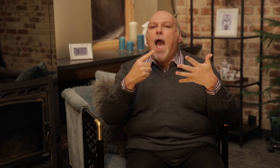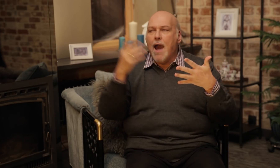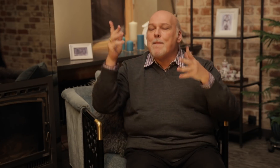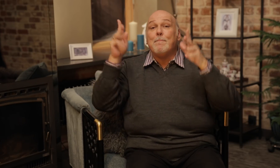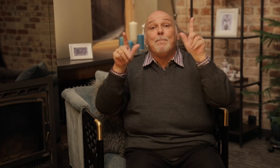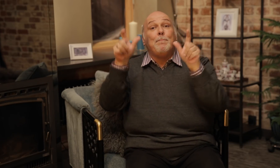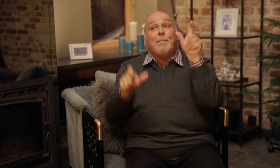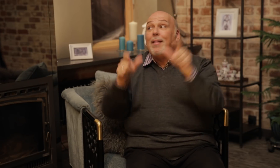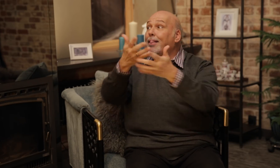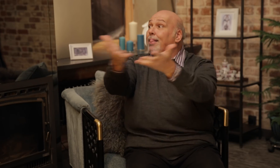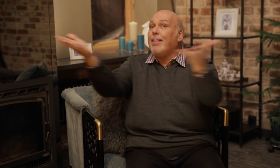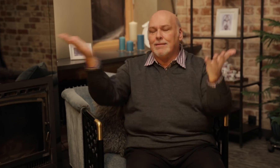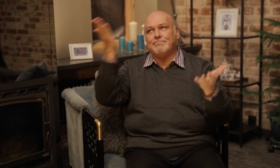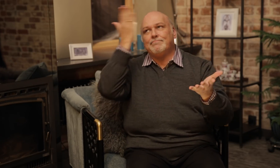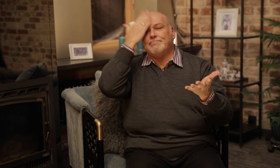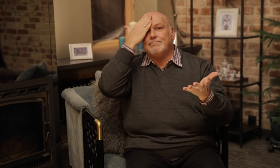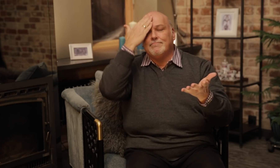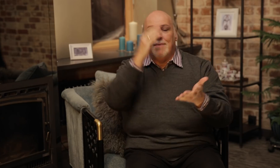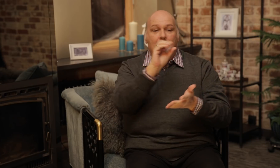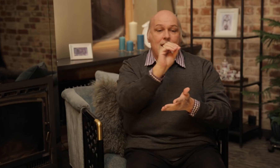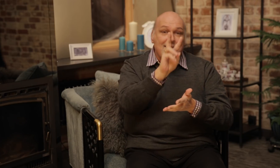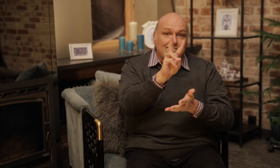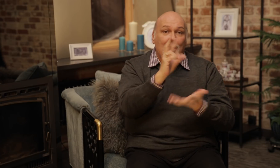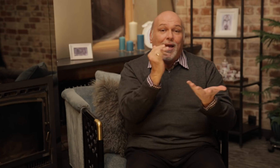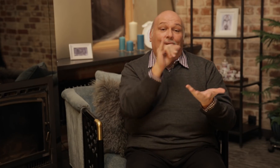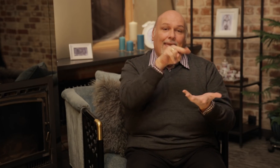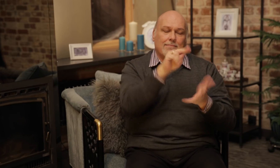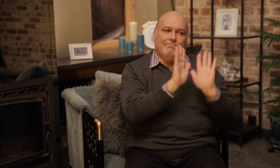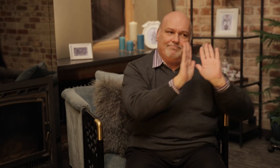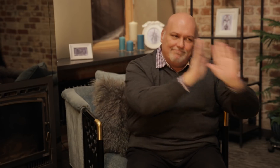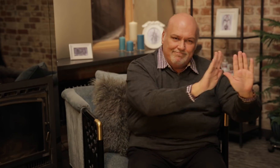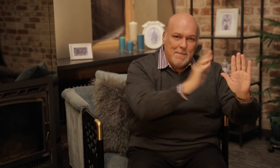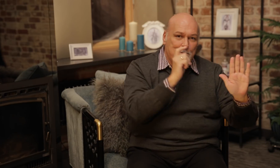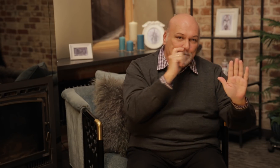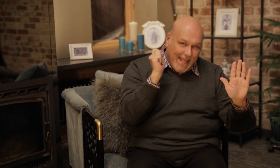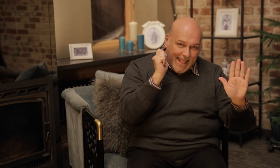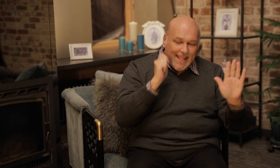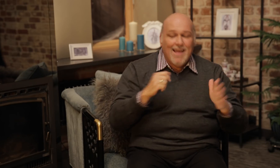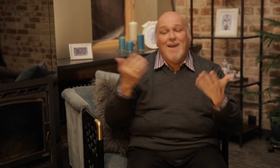People can easily identify that if they see "ov" or "in", it is a male.